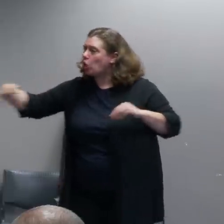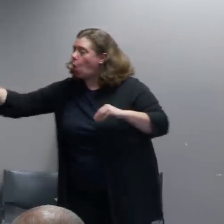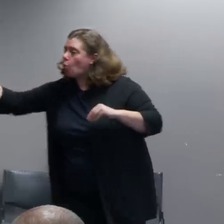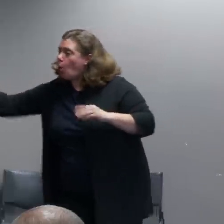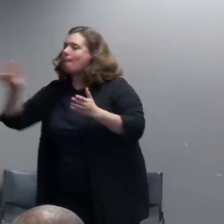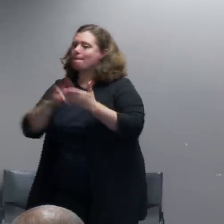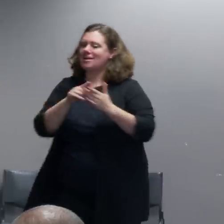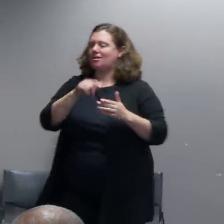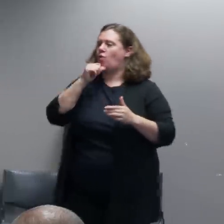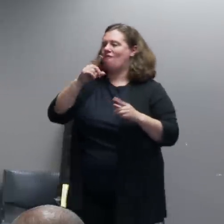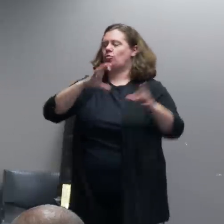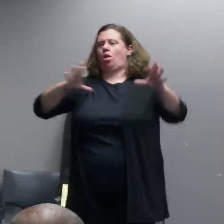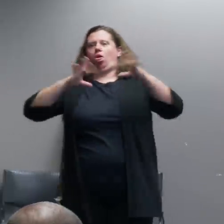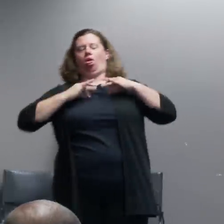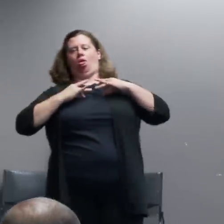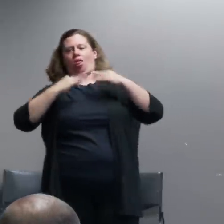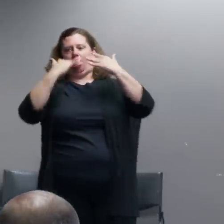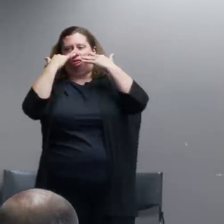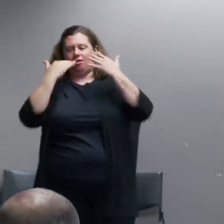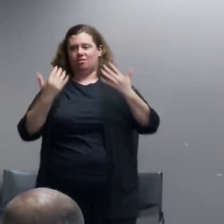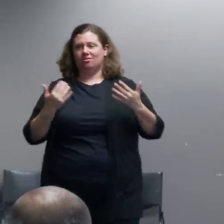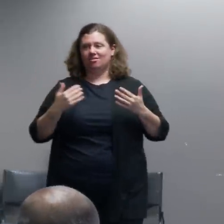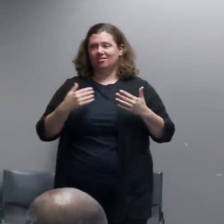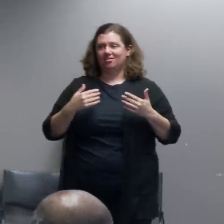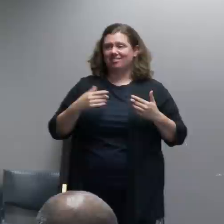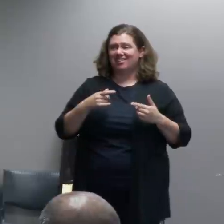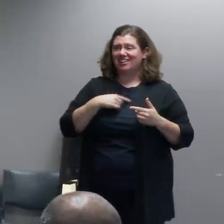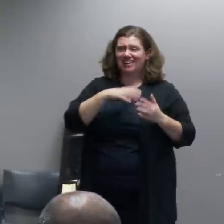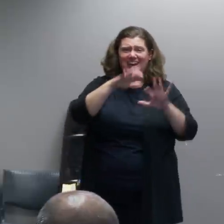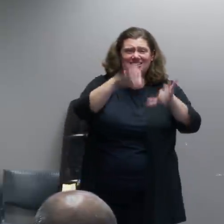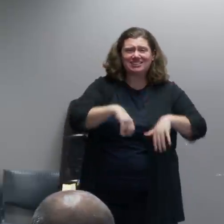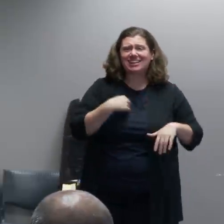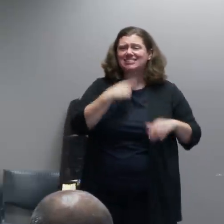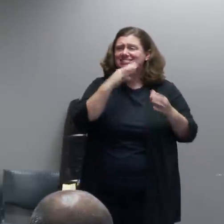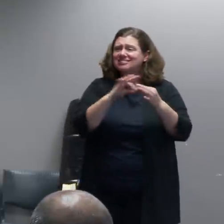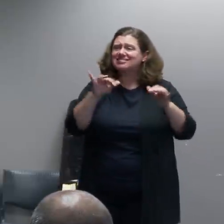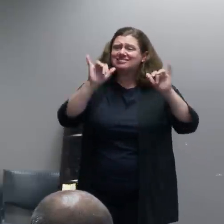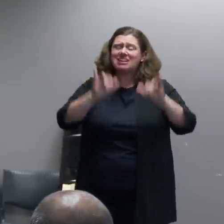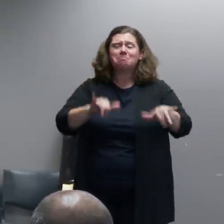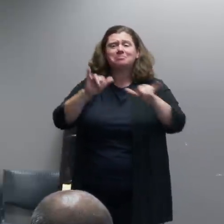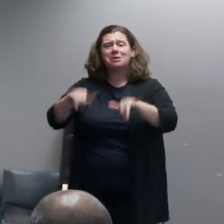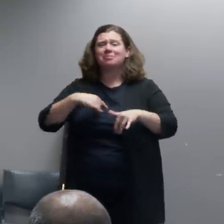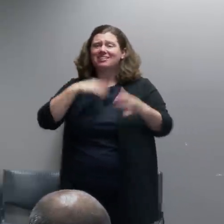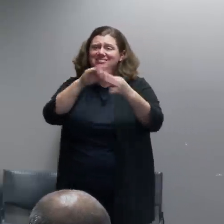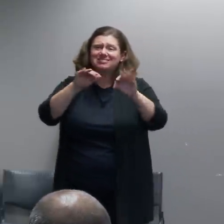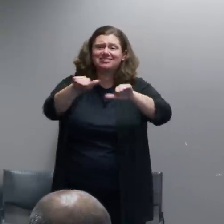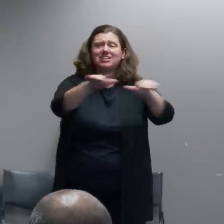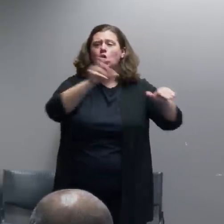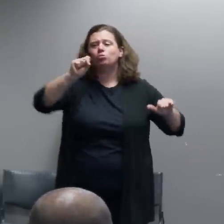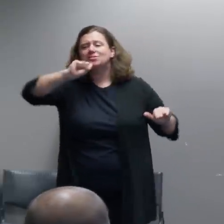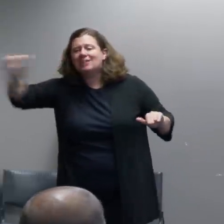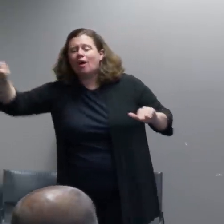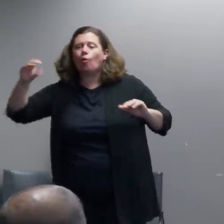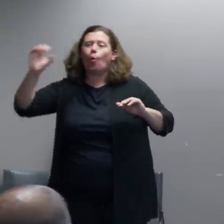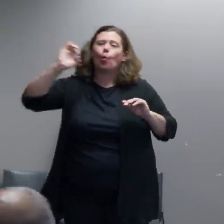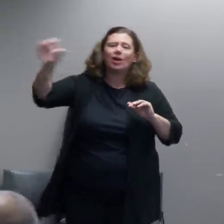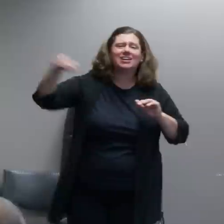listen to our our incident management team try to lead these events and you know there's one